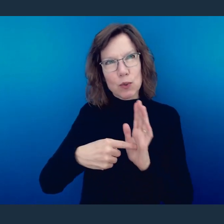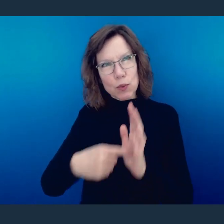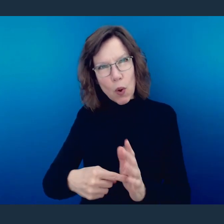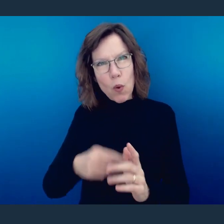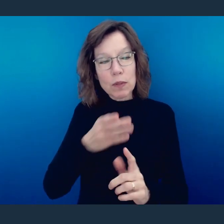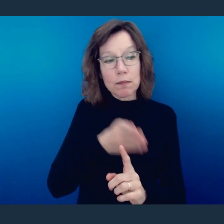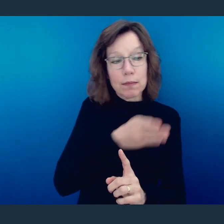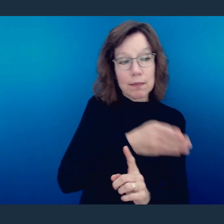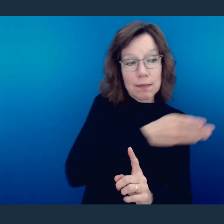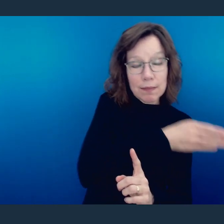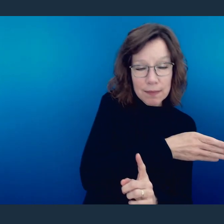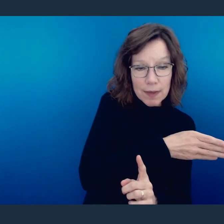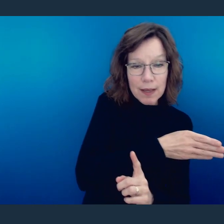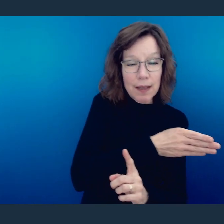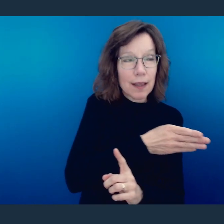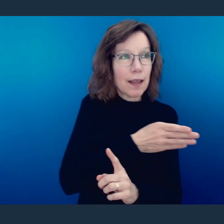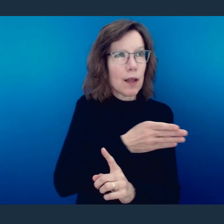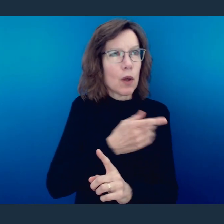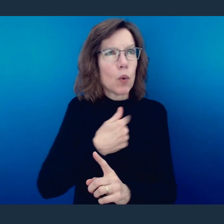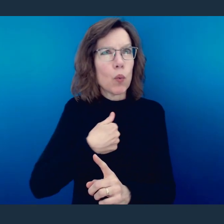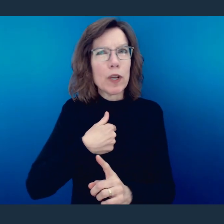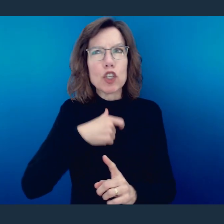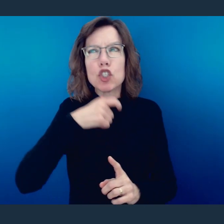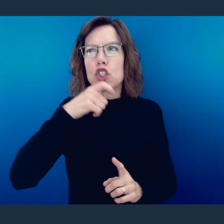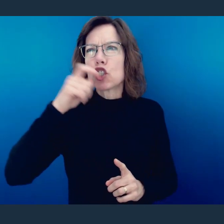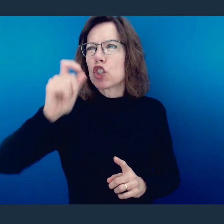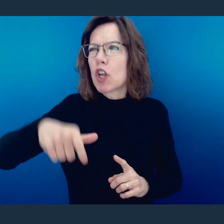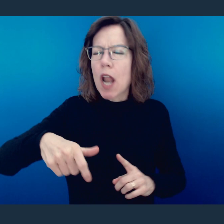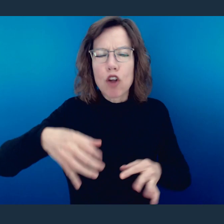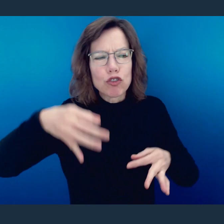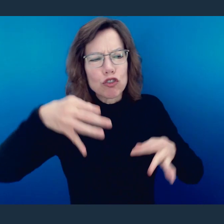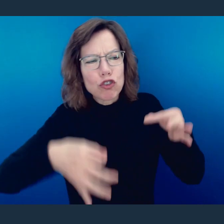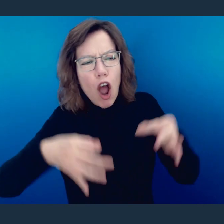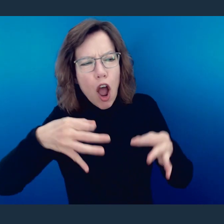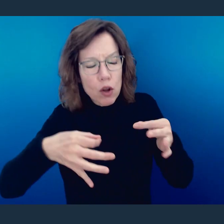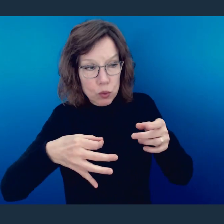greater sense of these previous chapters that we shouldn't just simply seek out to judge